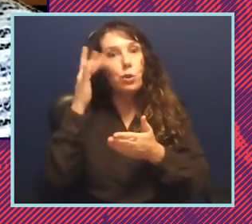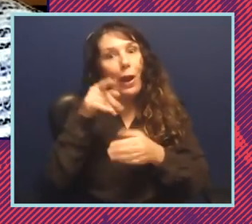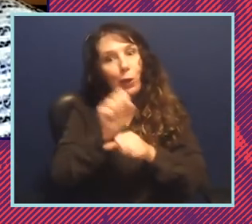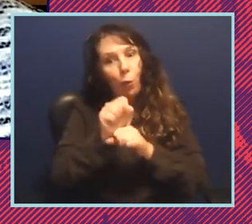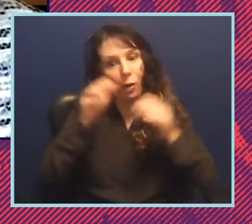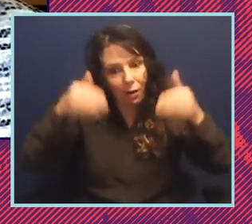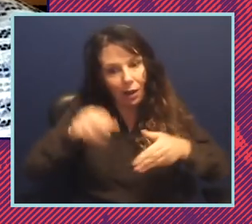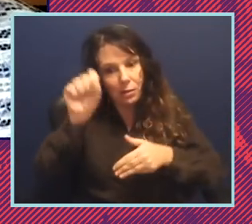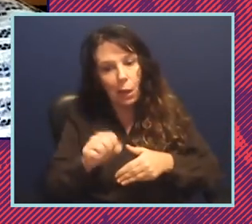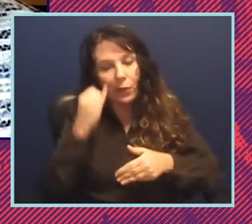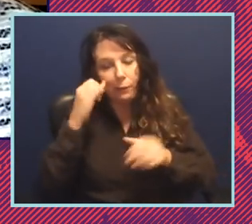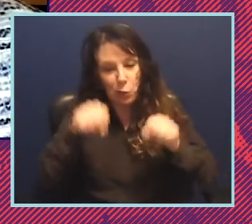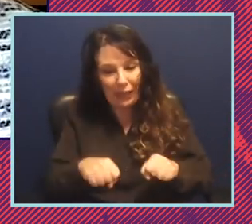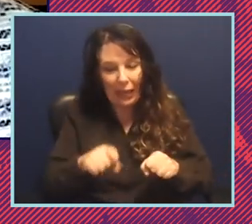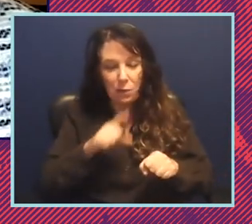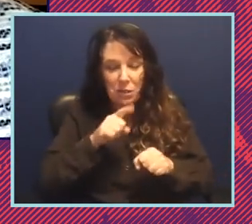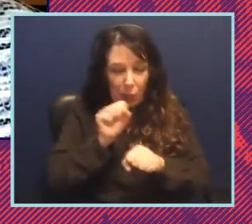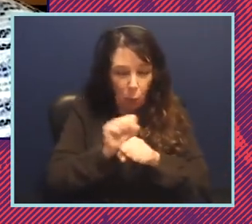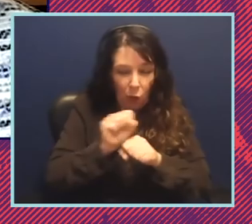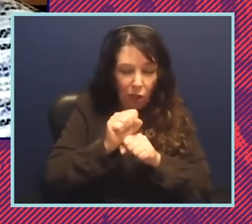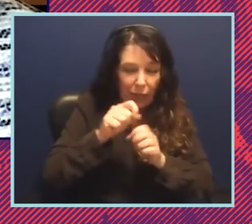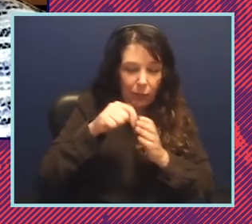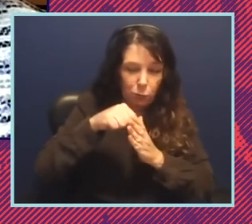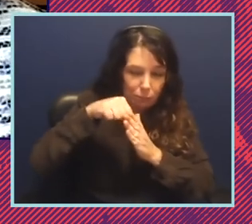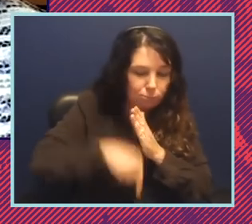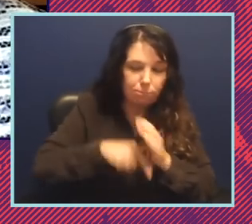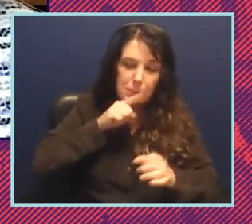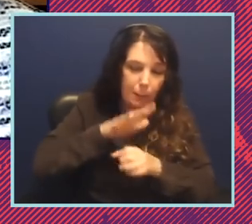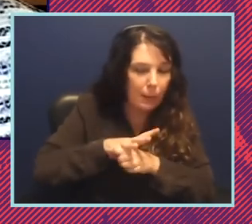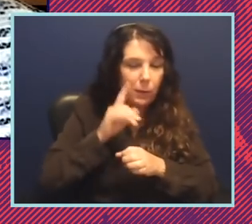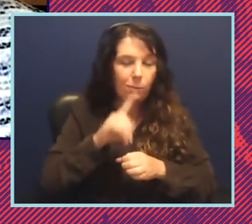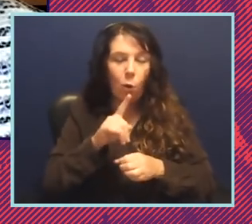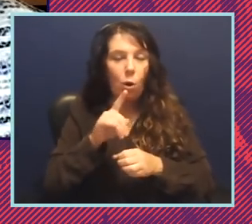you can kind of work and deepen a commitment so for civil liberties and civil rights in the south